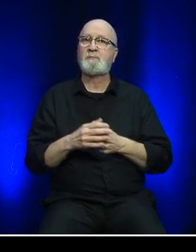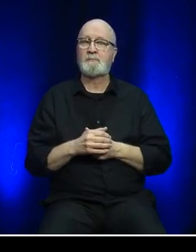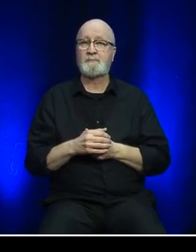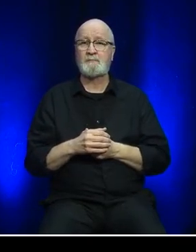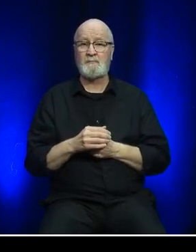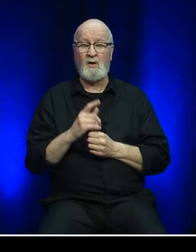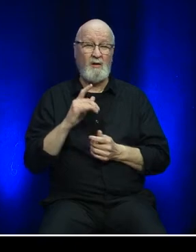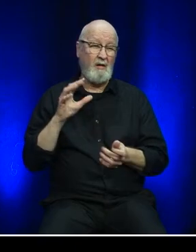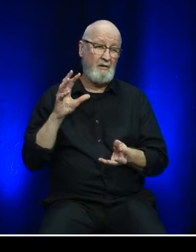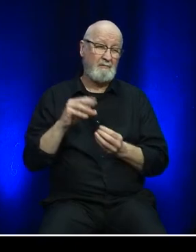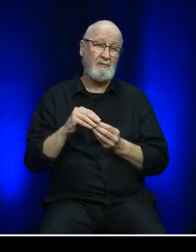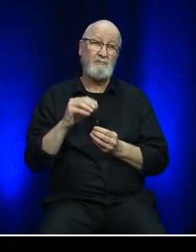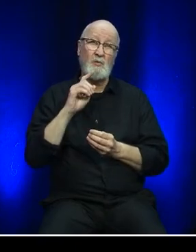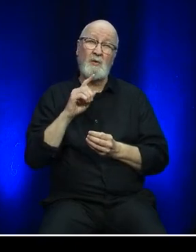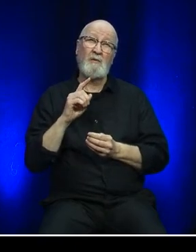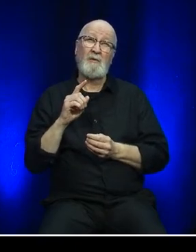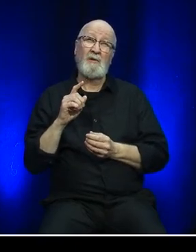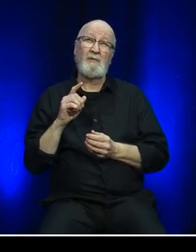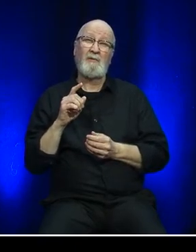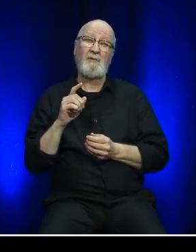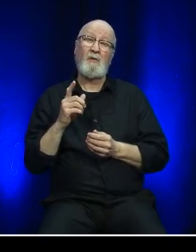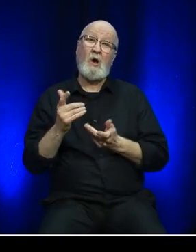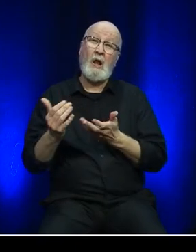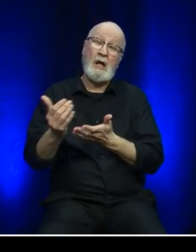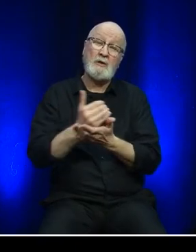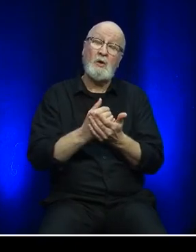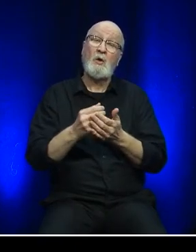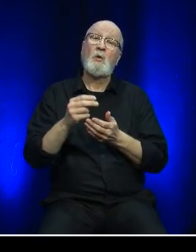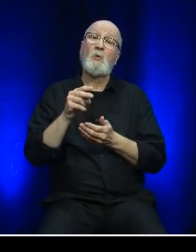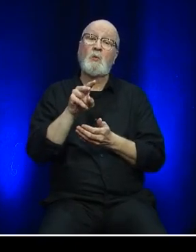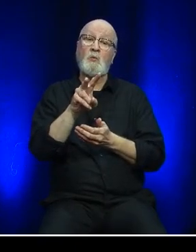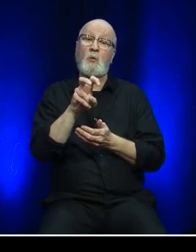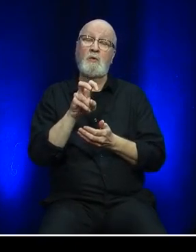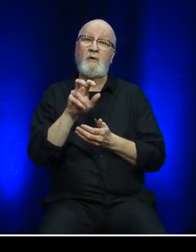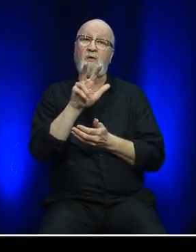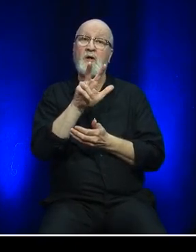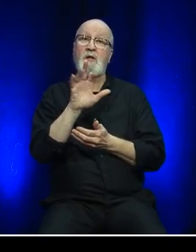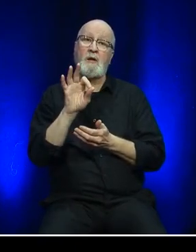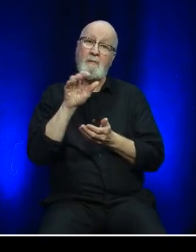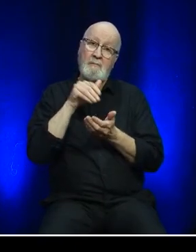In total, the organization collected $239 million